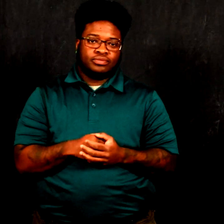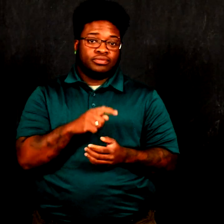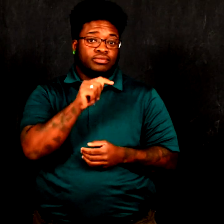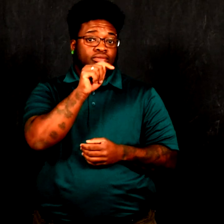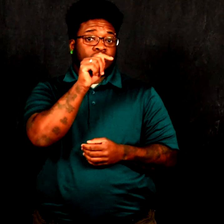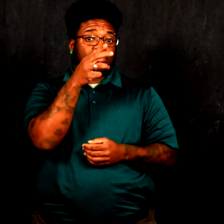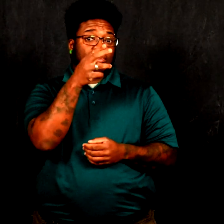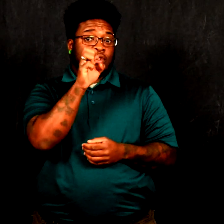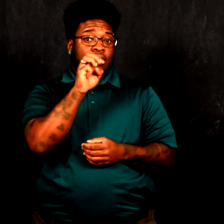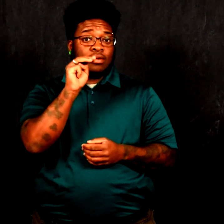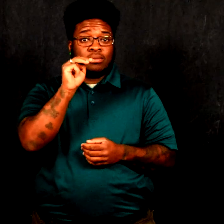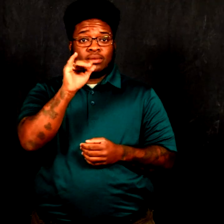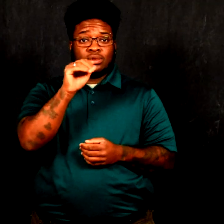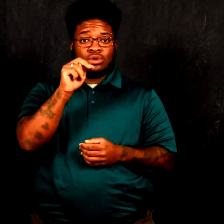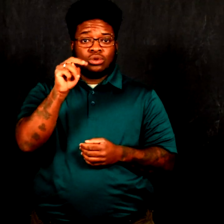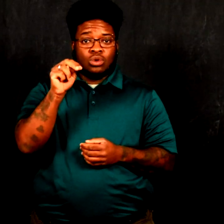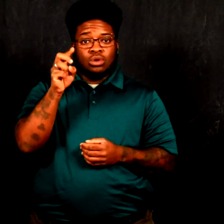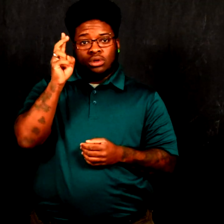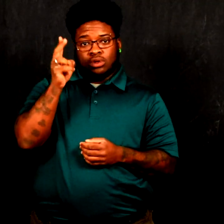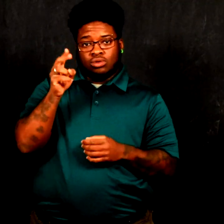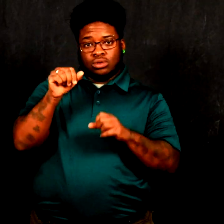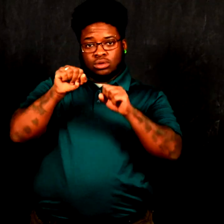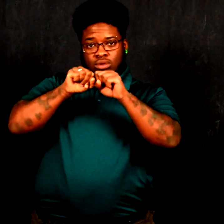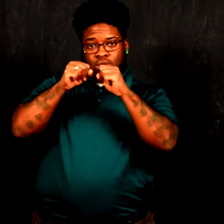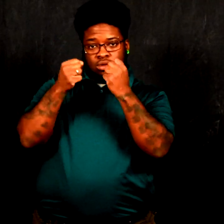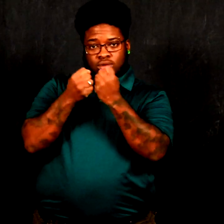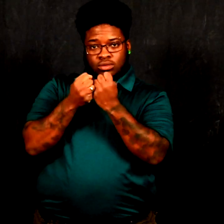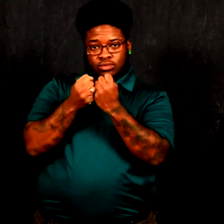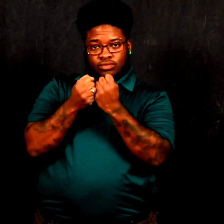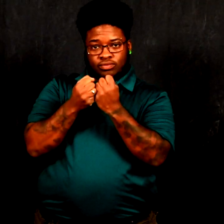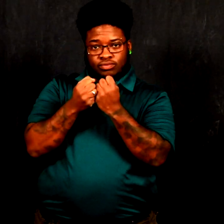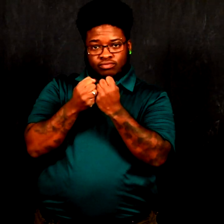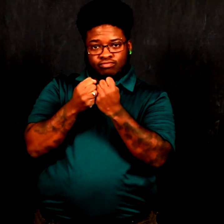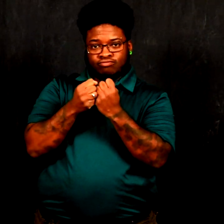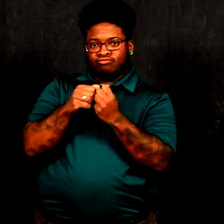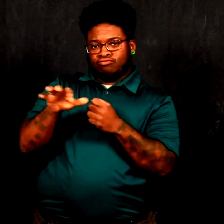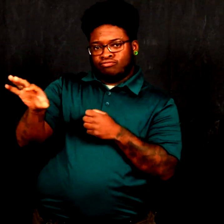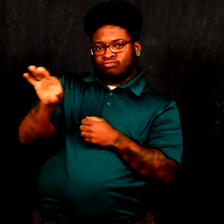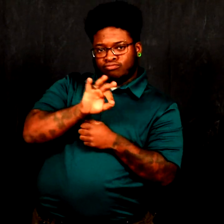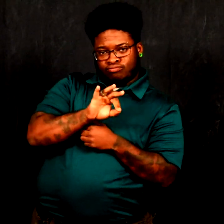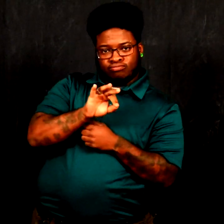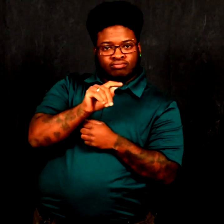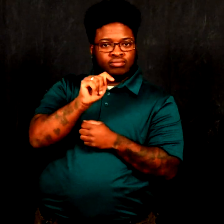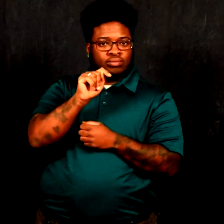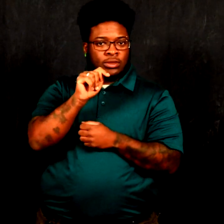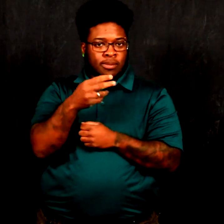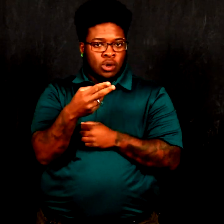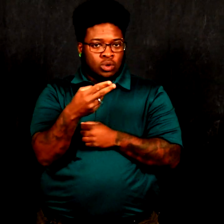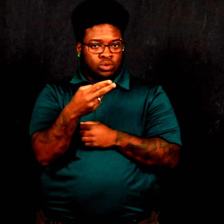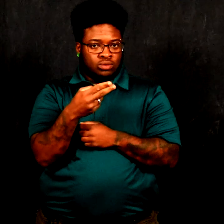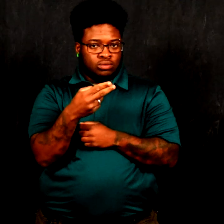The Minnesota Historical Society selected Thompson Hall